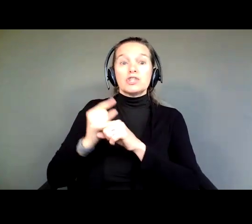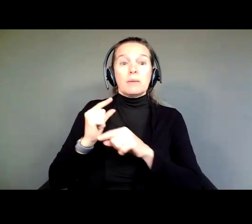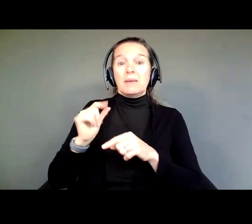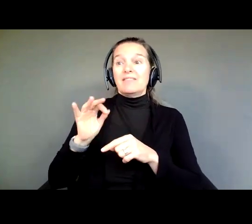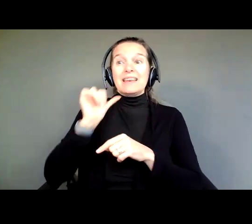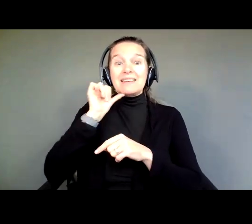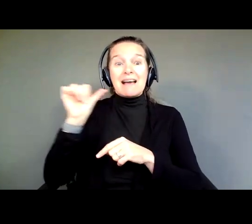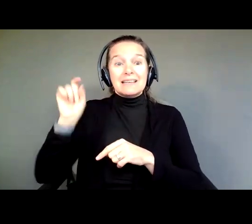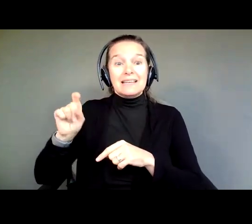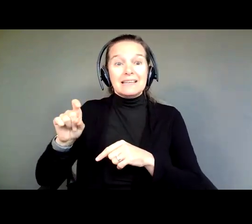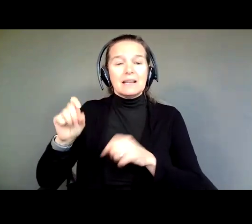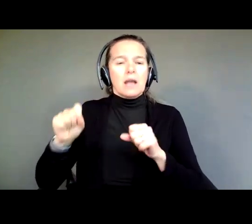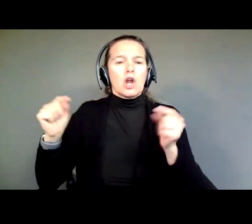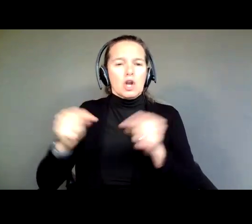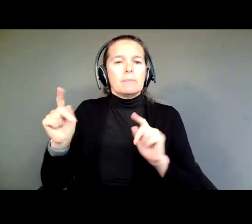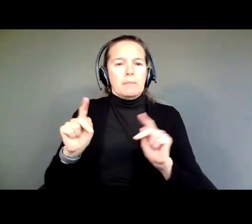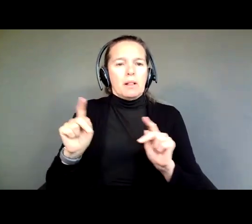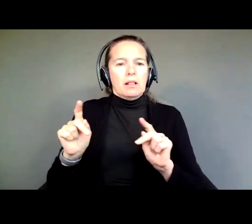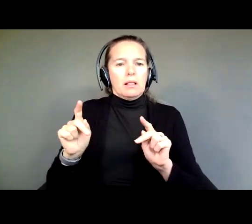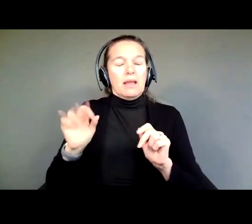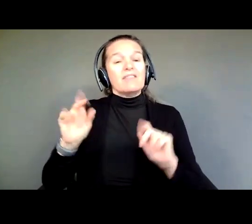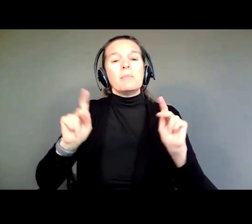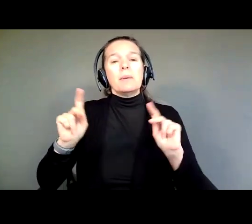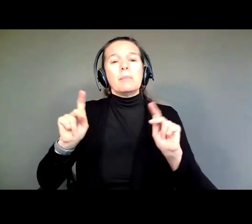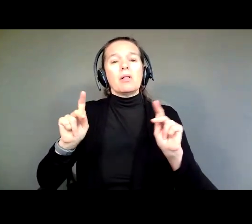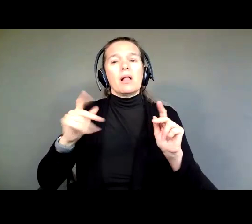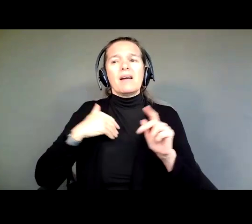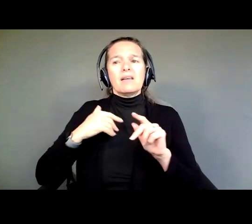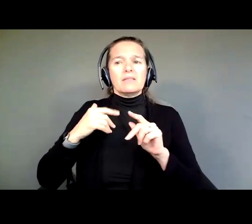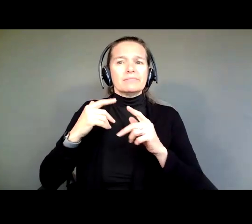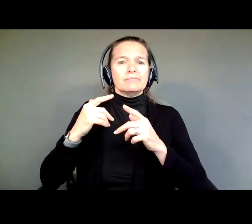We know that people who are under guardianships they dont need can have their lives get worse,